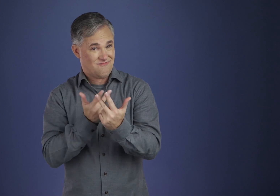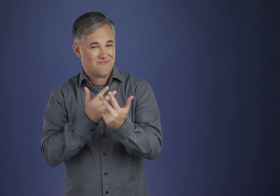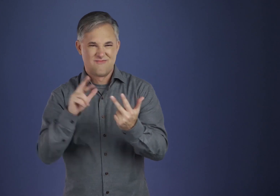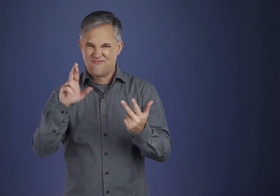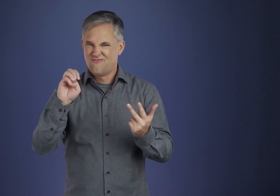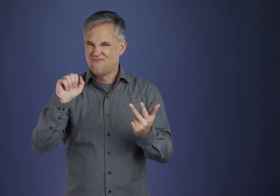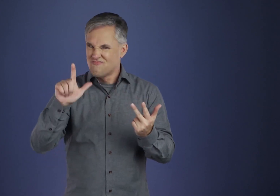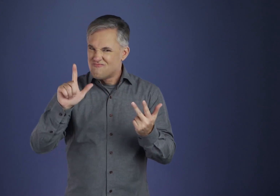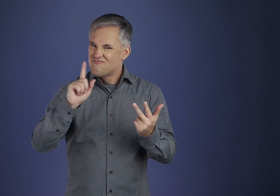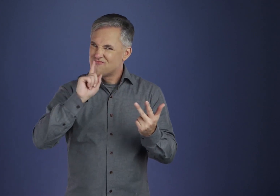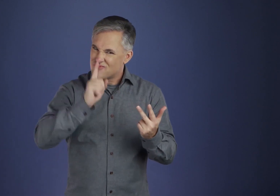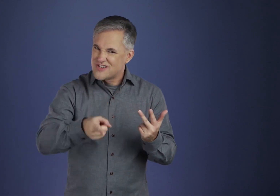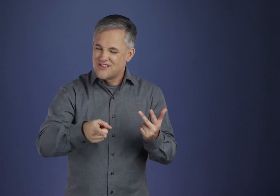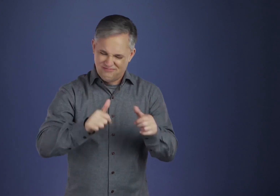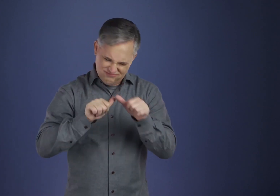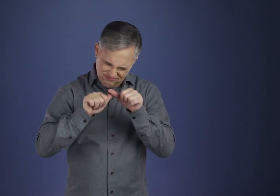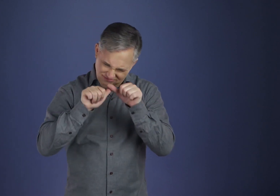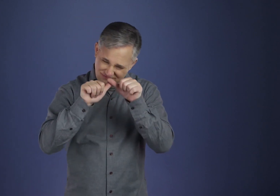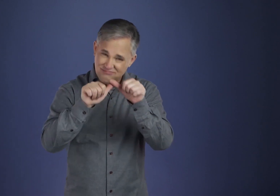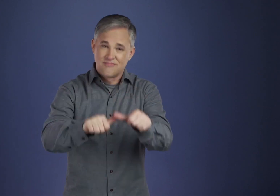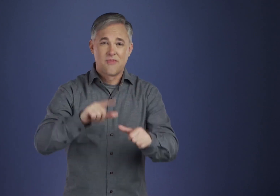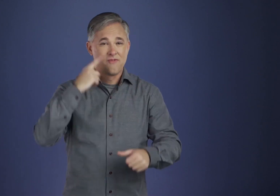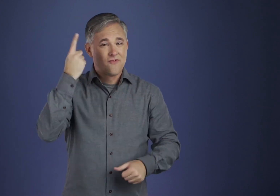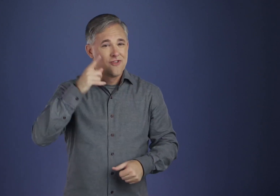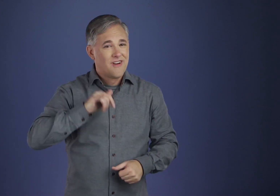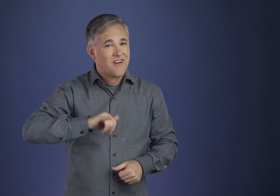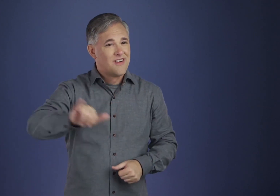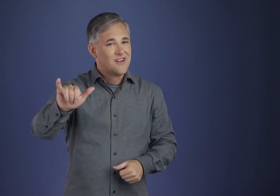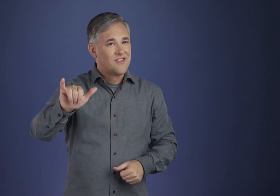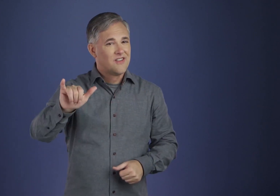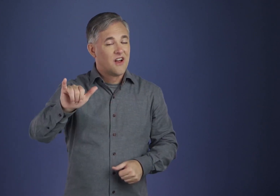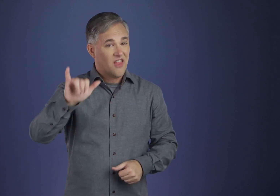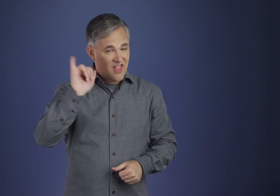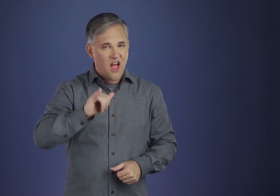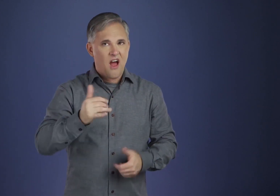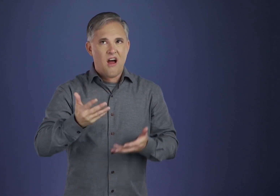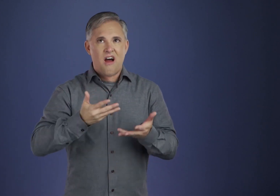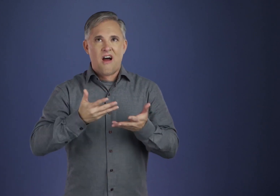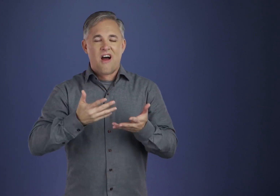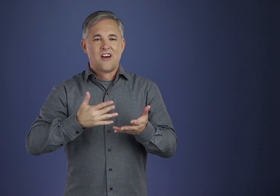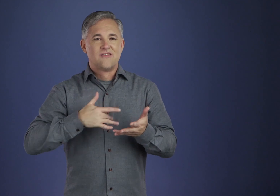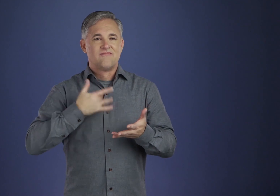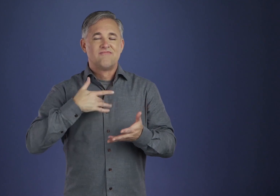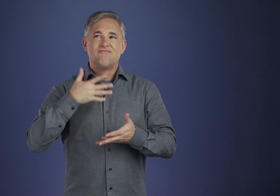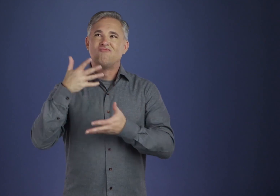by all the seeming evidence to the contrary that surrounds us in purely human affairs.